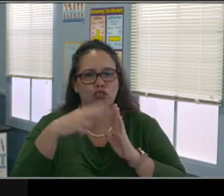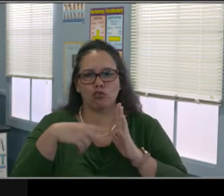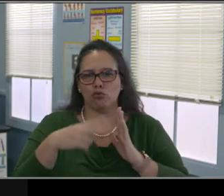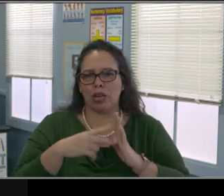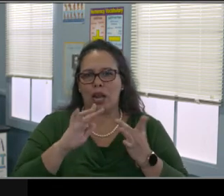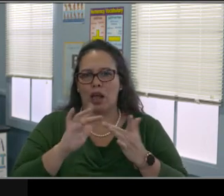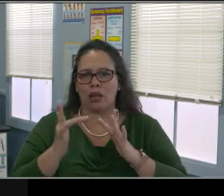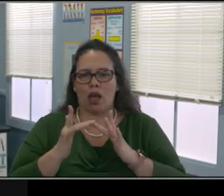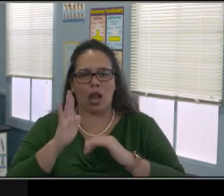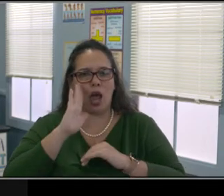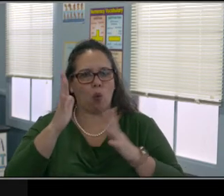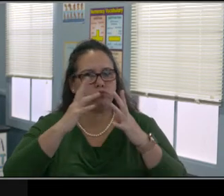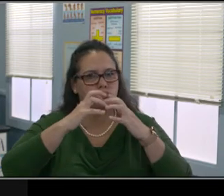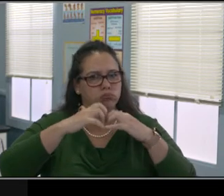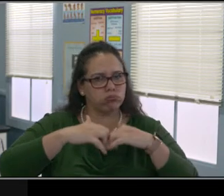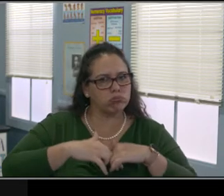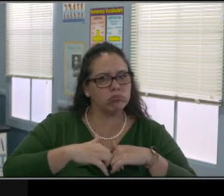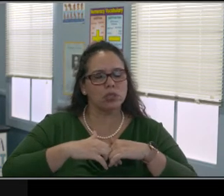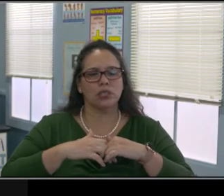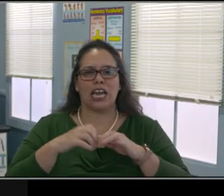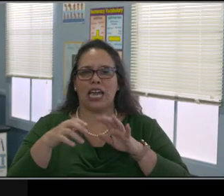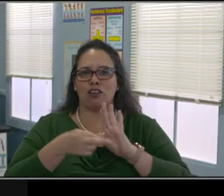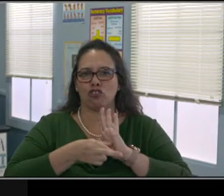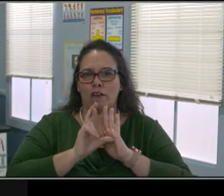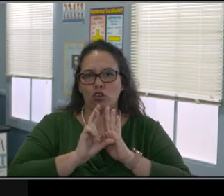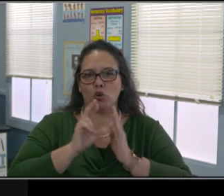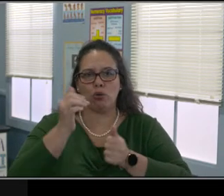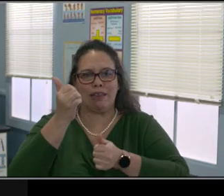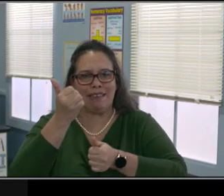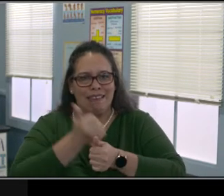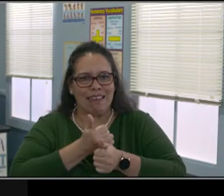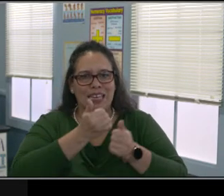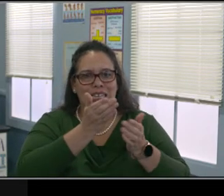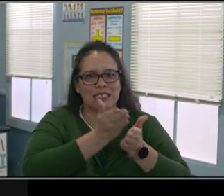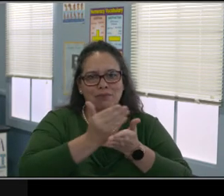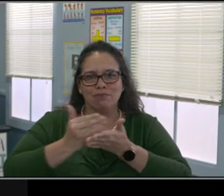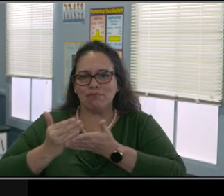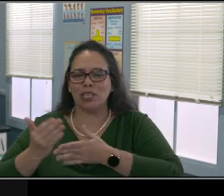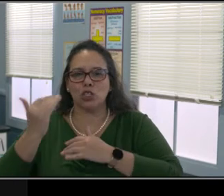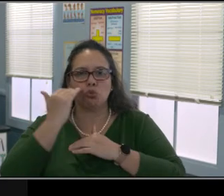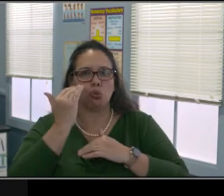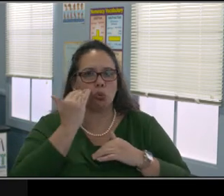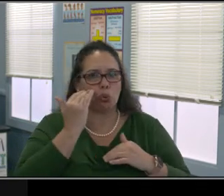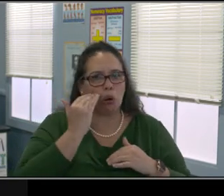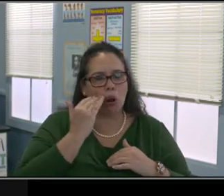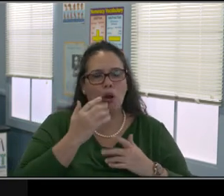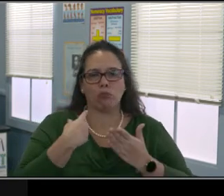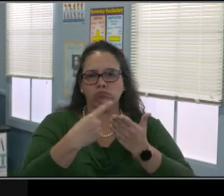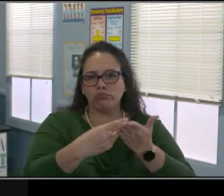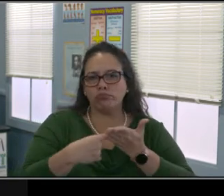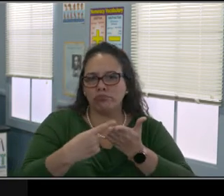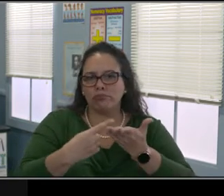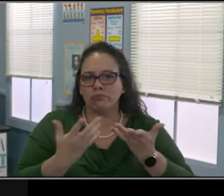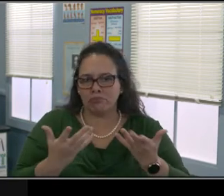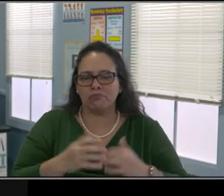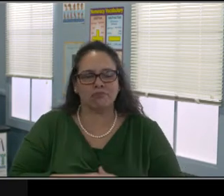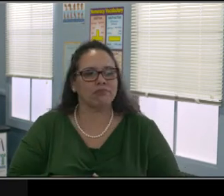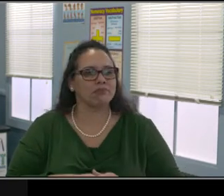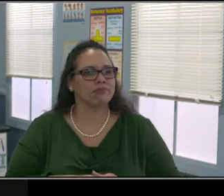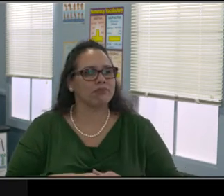And what FAPE is, It's a Free and Appropriate Public Education offer. And so what it talks about and I'll talk about it in a minute,